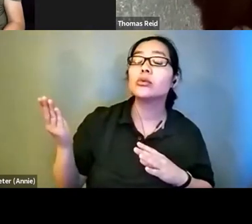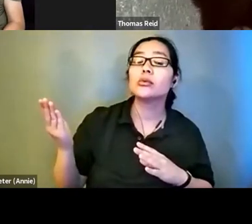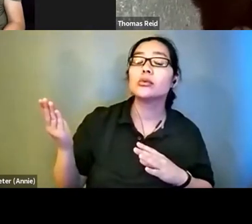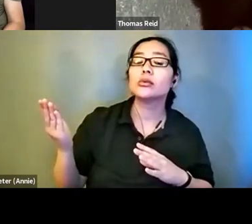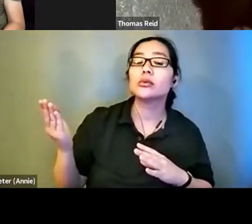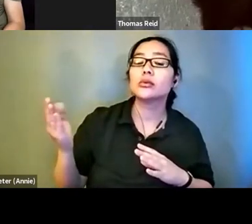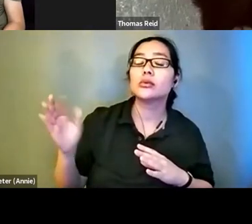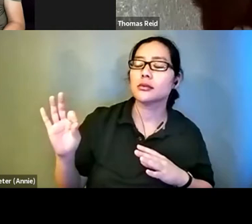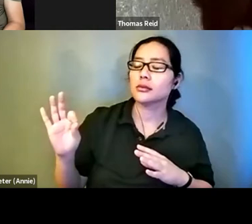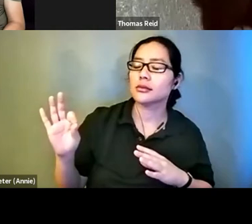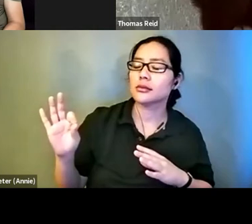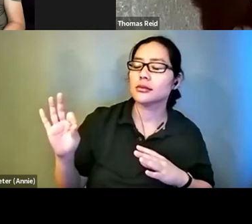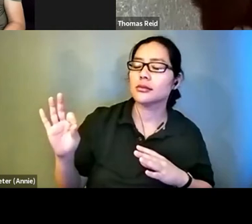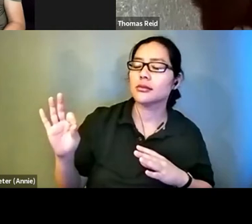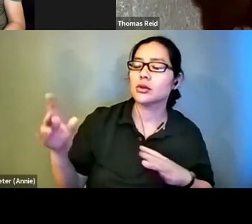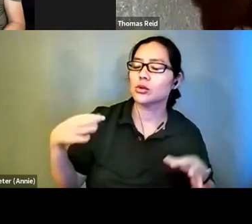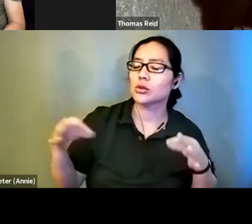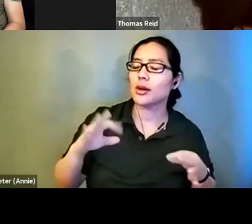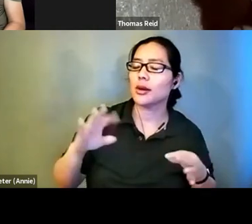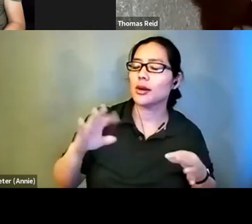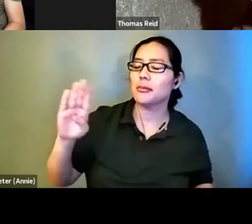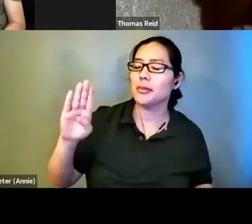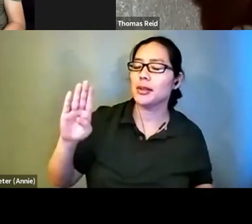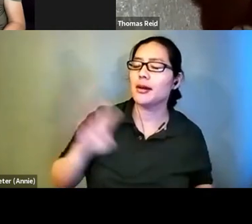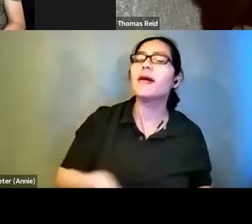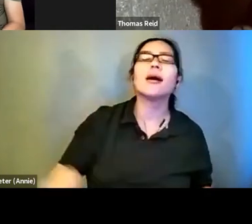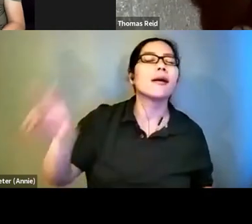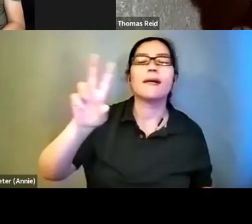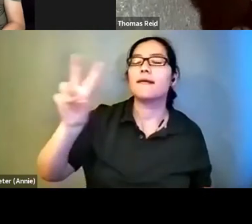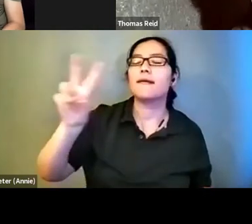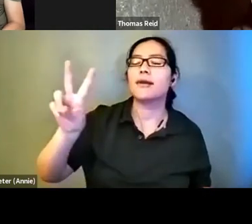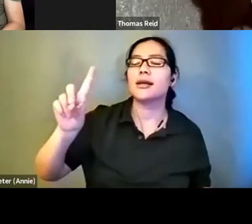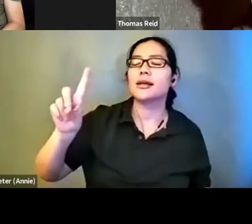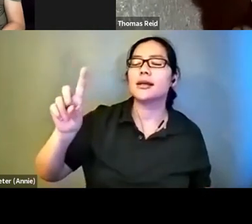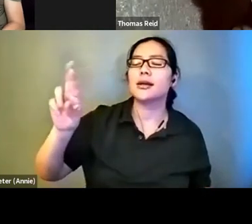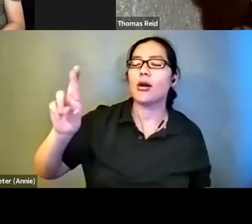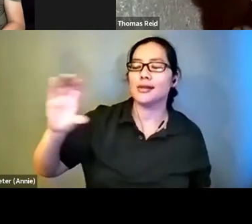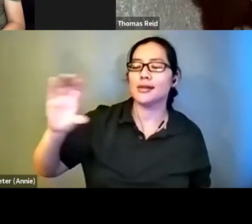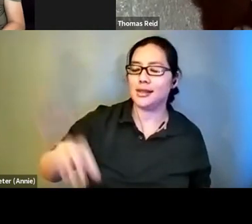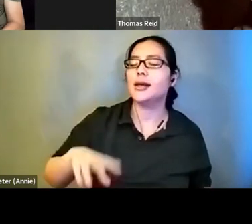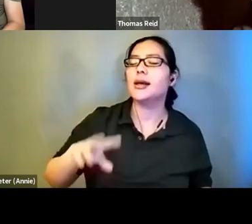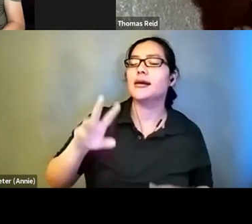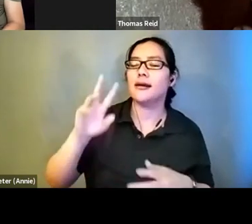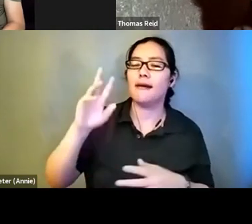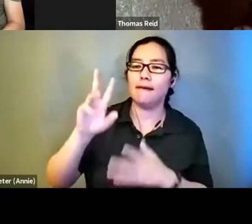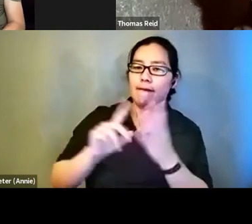VDRC, video description research center. And it's